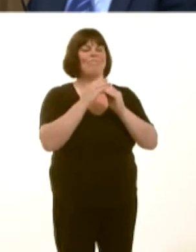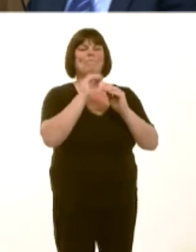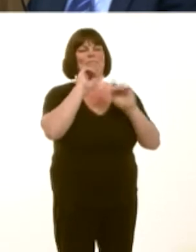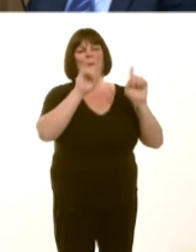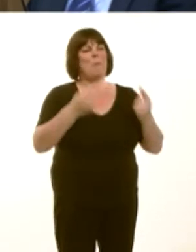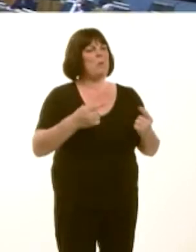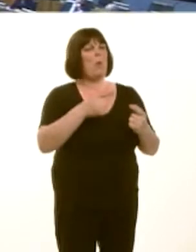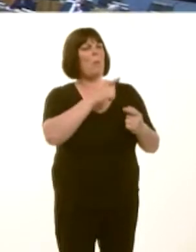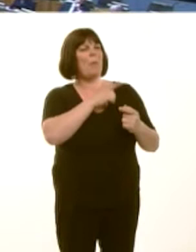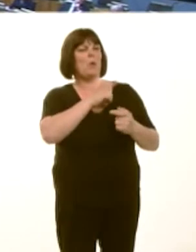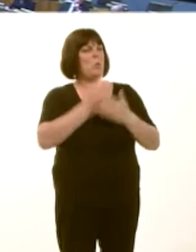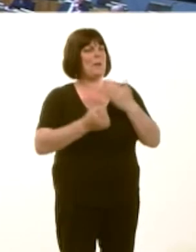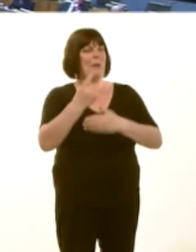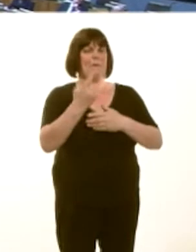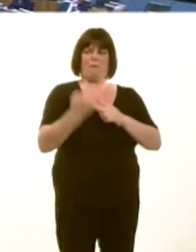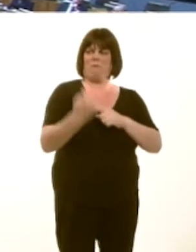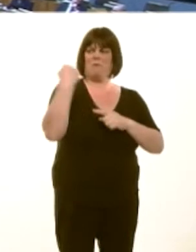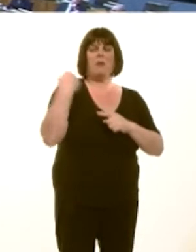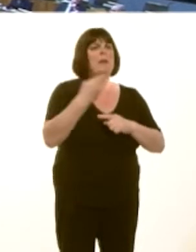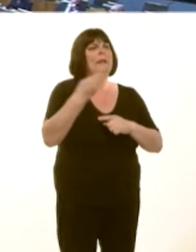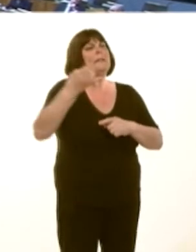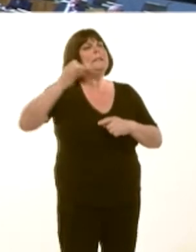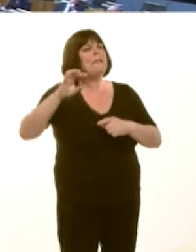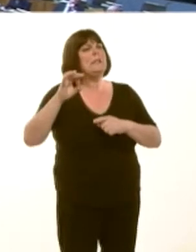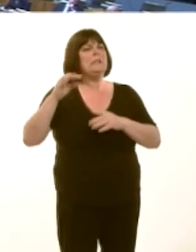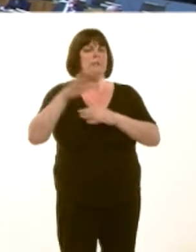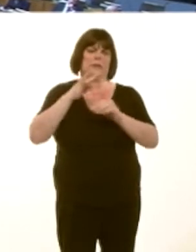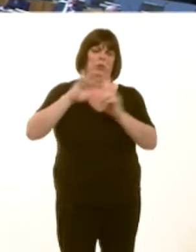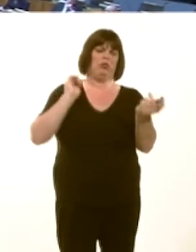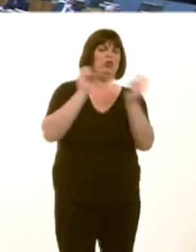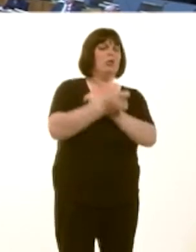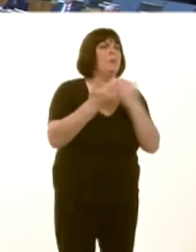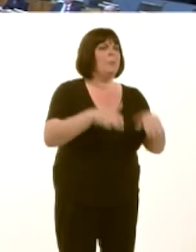Mark Isherwood: Well, of course, Englandís been building council houses because of the